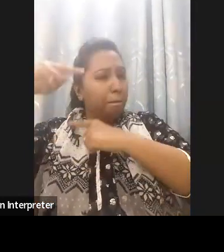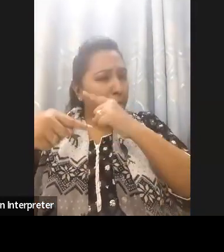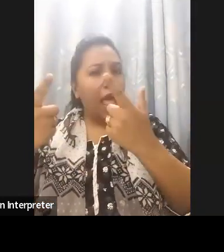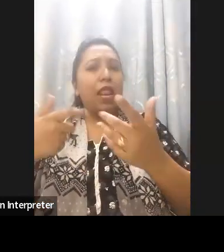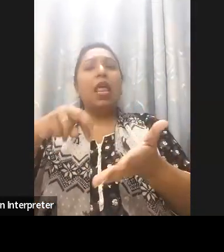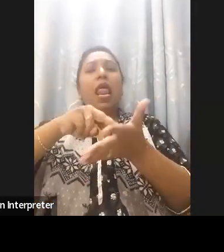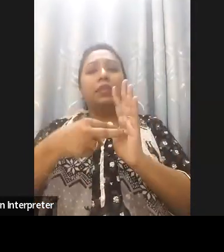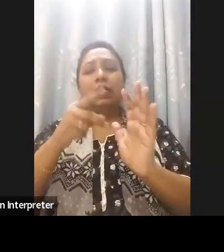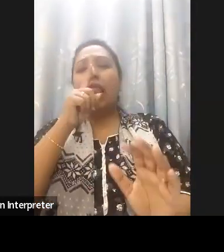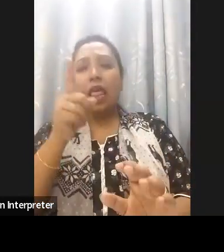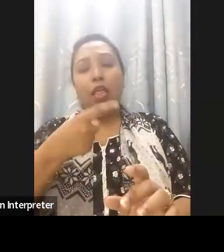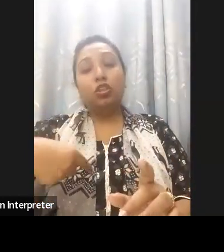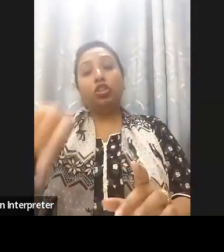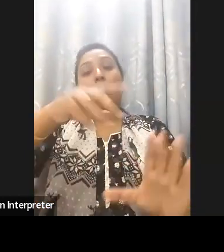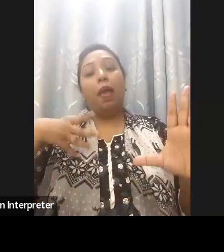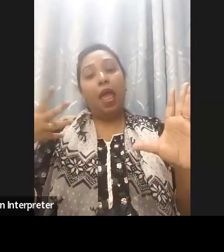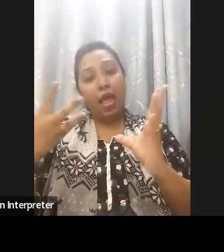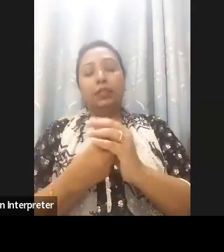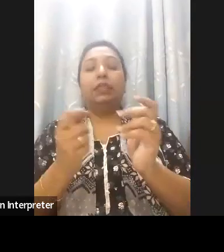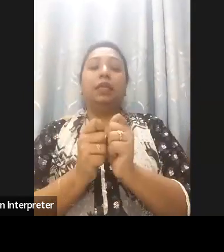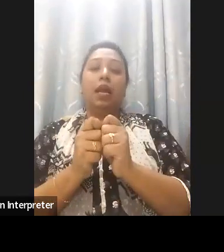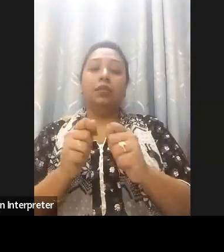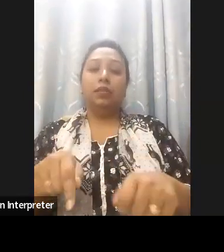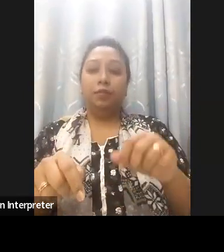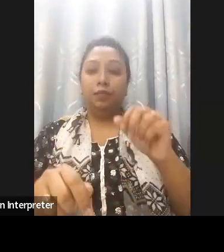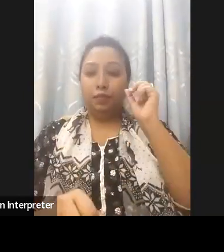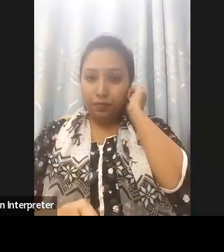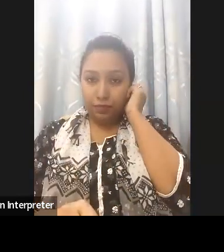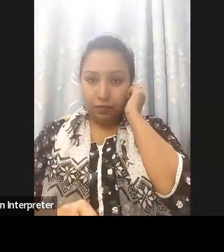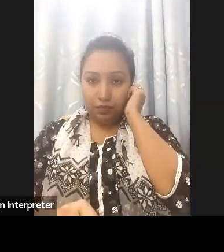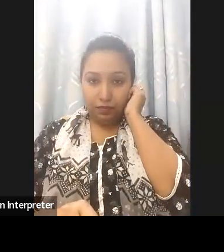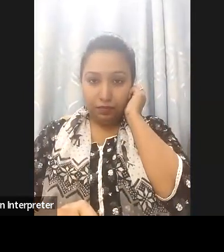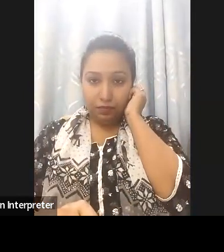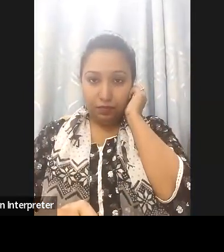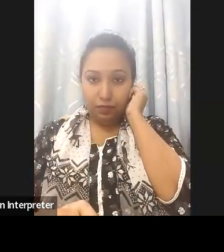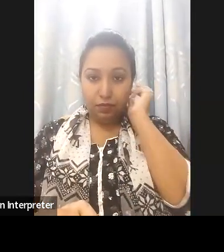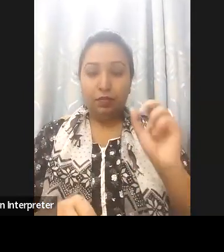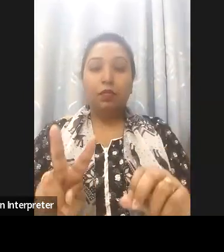ministries down to the field level officials. Vashkar has talked about a few examples such